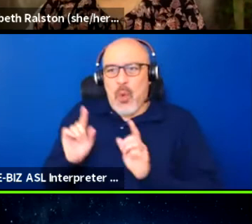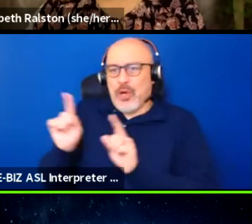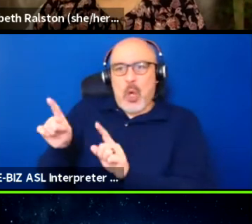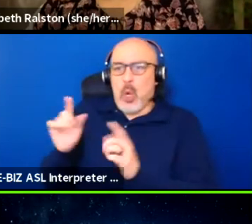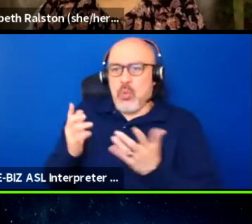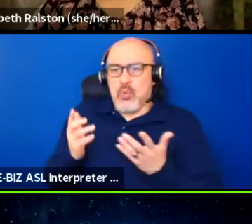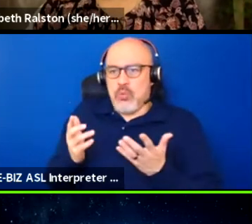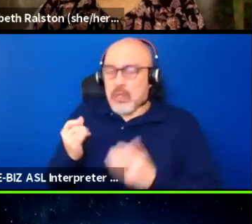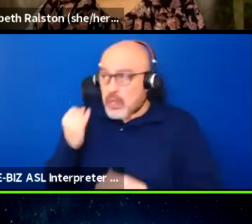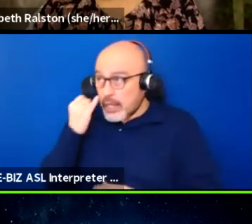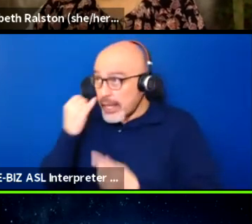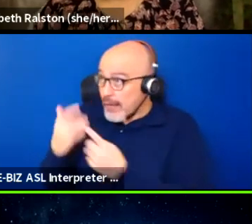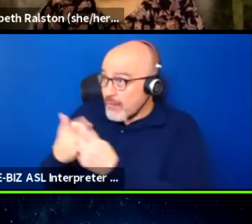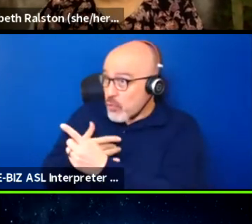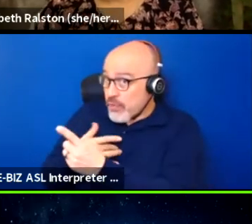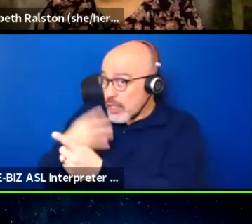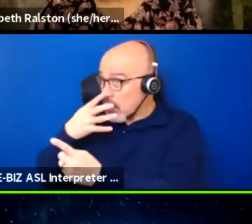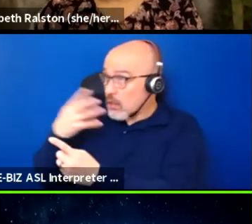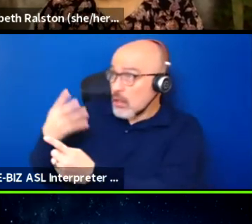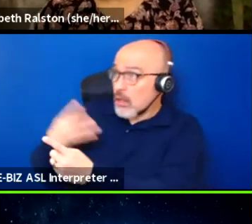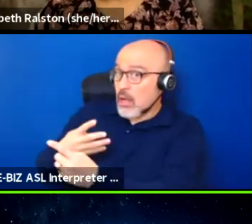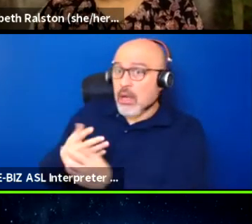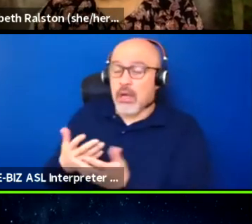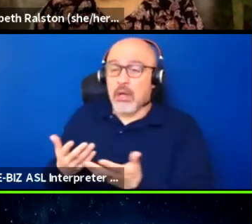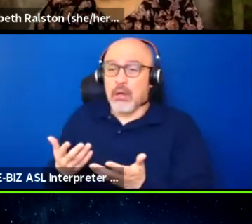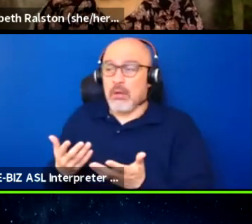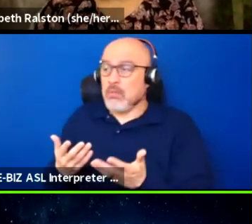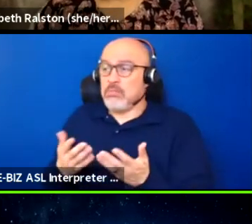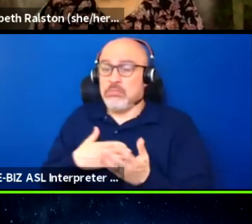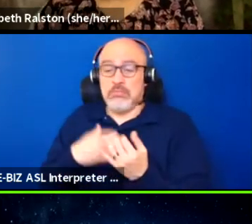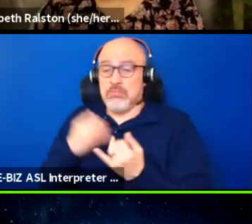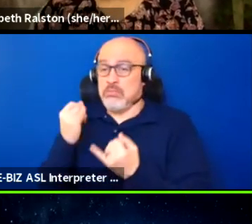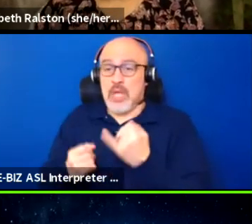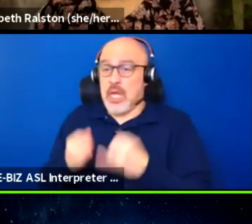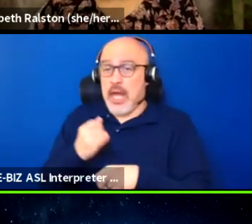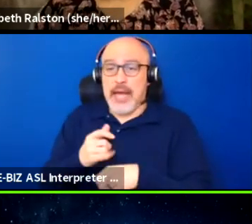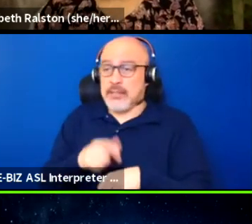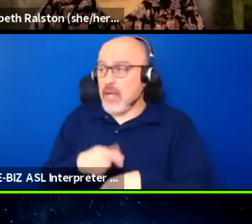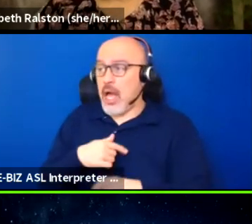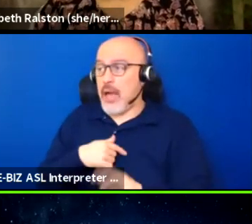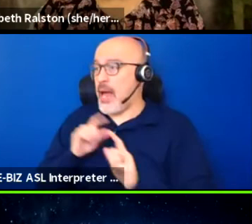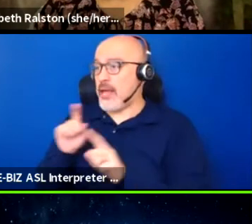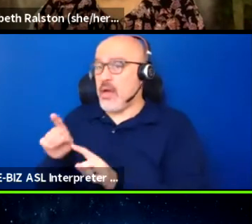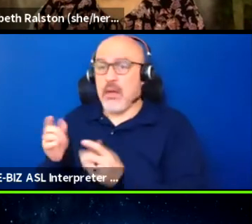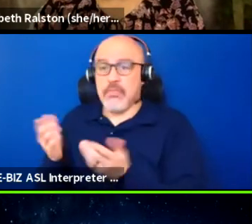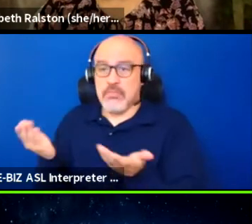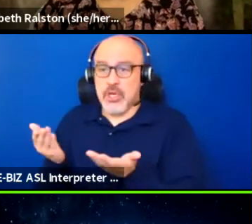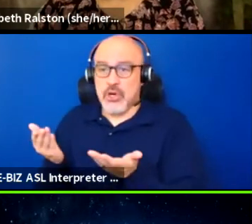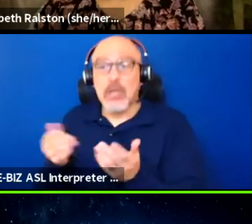if that's how you feel about it, I'm not, this will be the last time I come here, and there have been places, there have been events